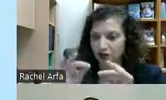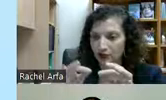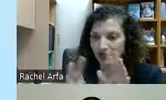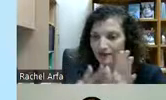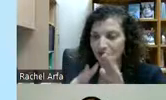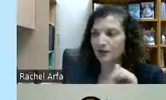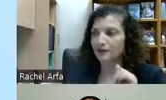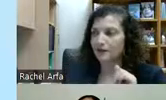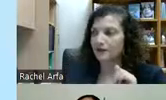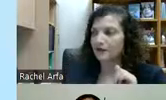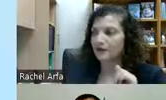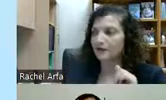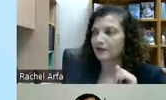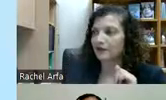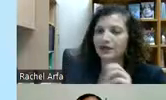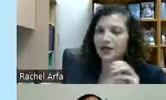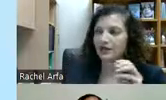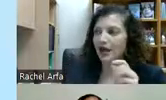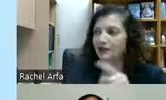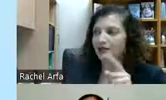Because that one does not have interpretation built in. But there